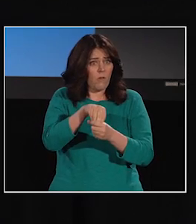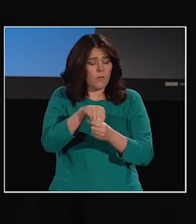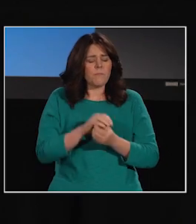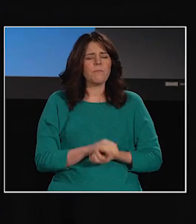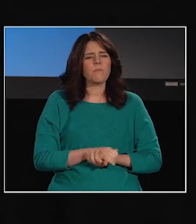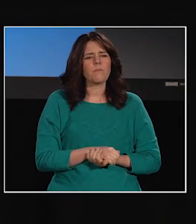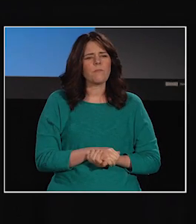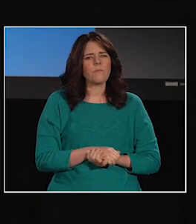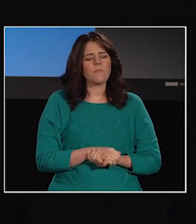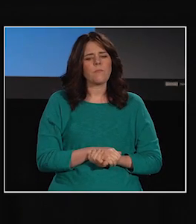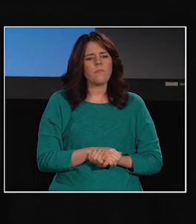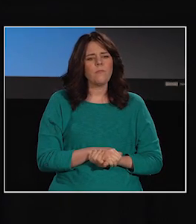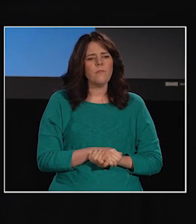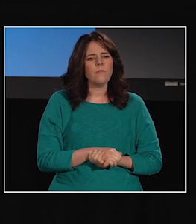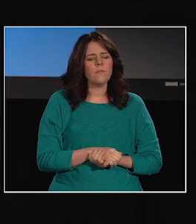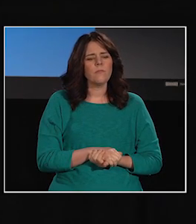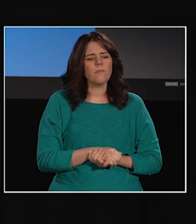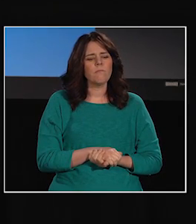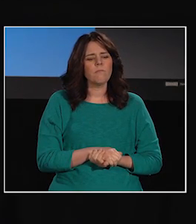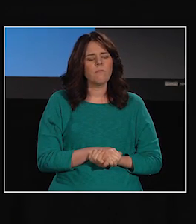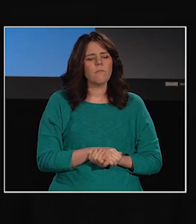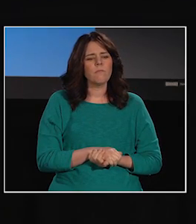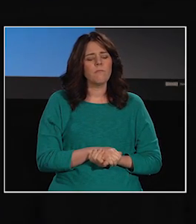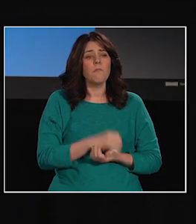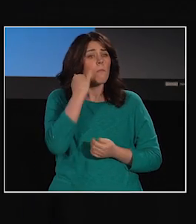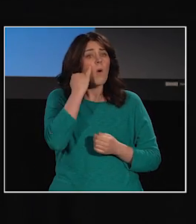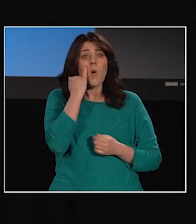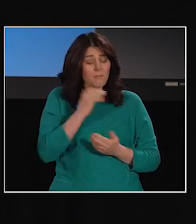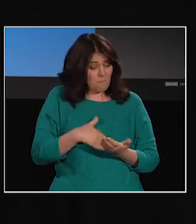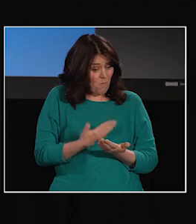And this is not something that children can make up for later in life.